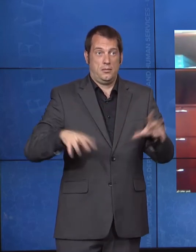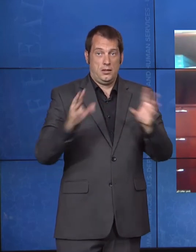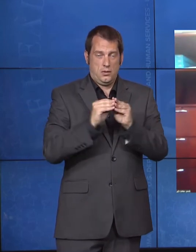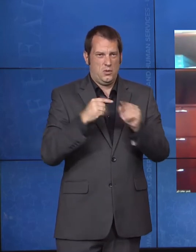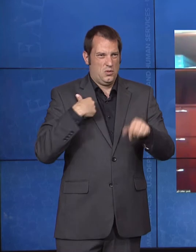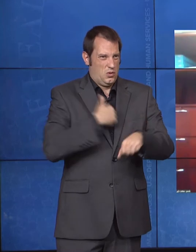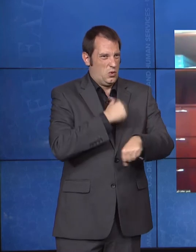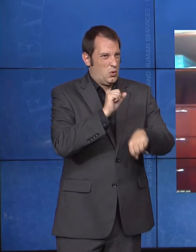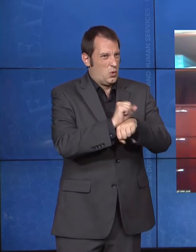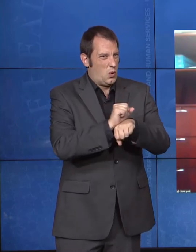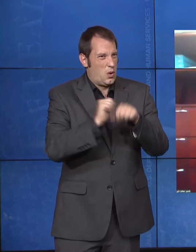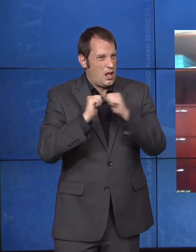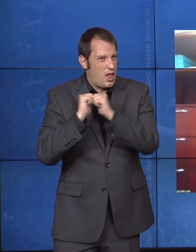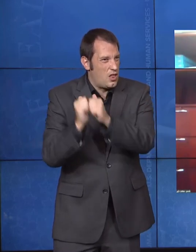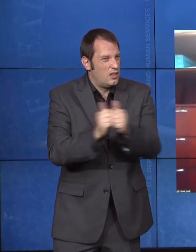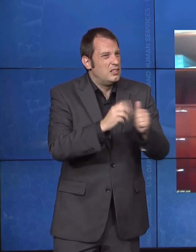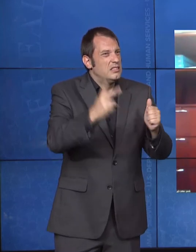safety of people receiving those services.